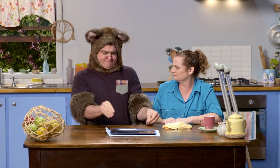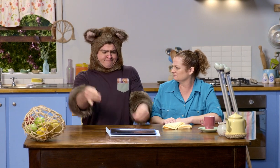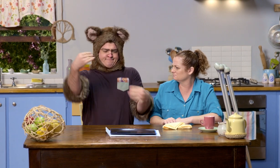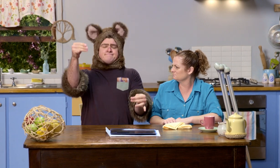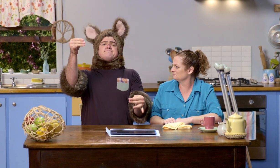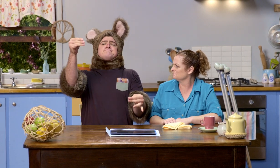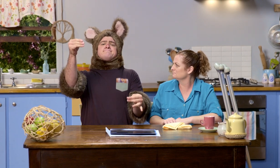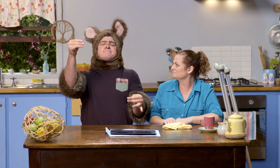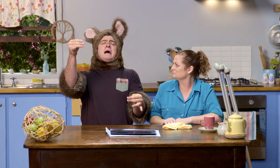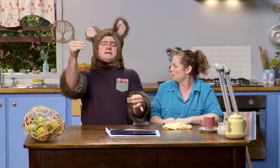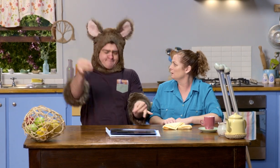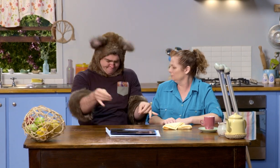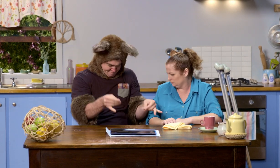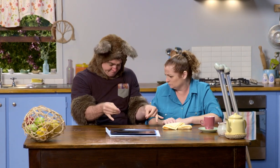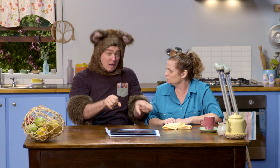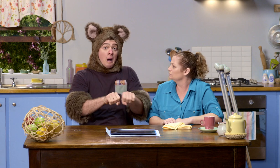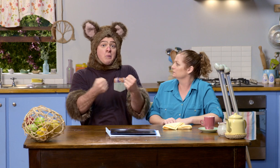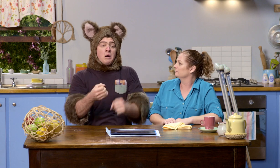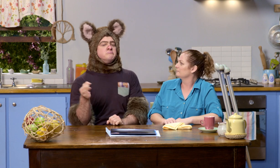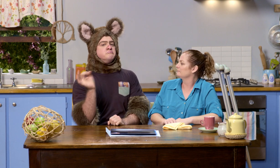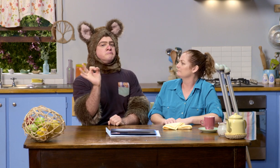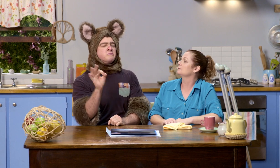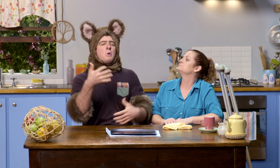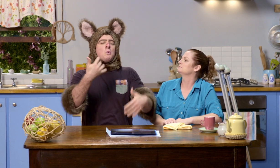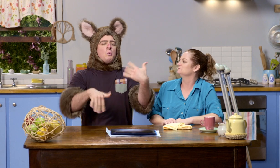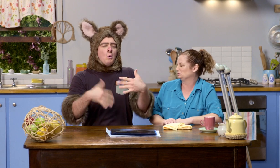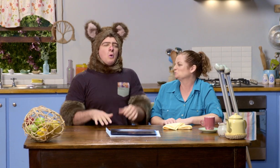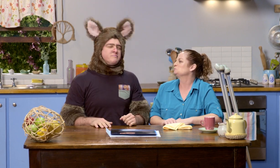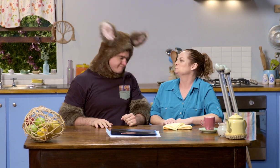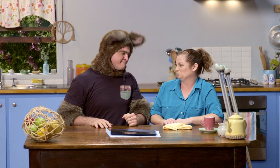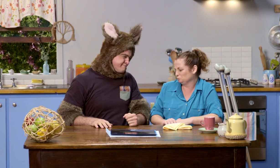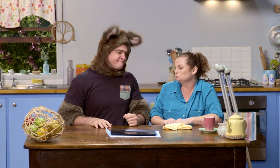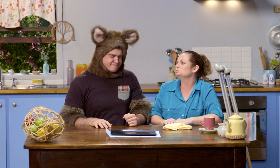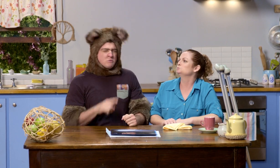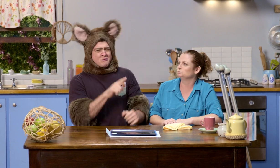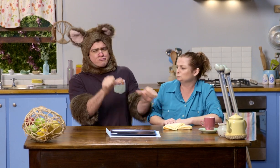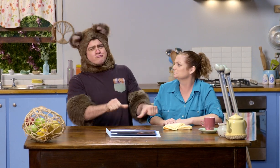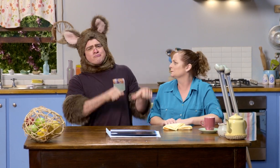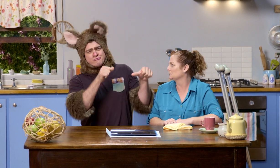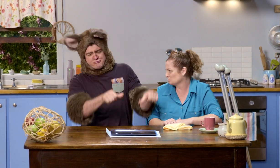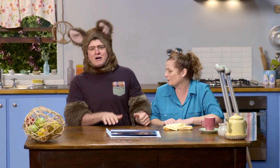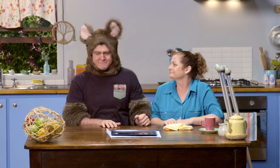Mmm. The doctor then looked at the X-ray and said, "Luckily, it is not broken. It's just hurt,"